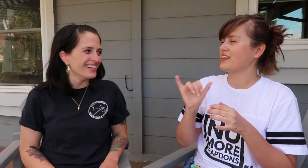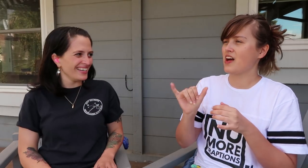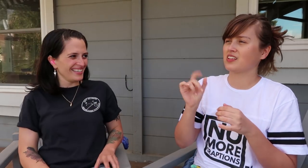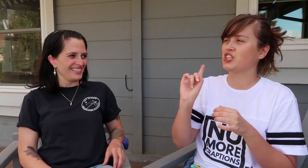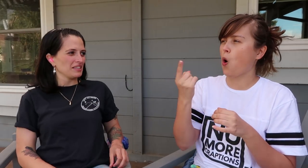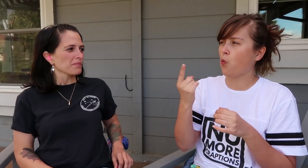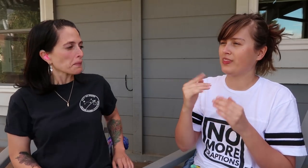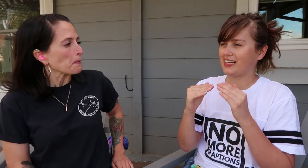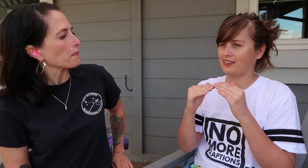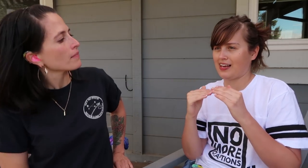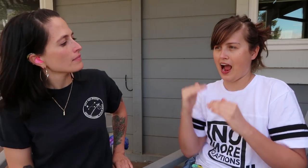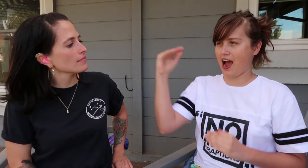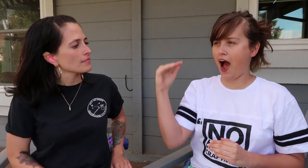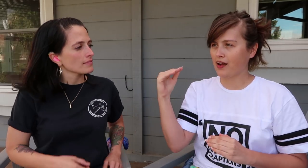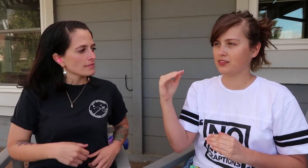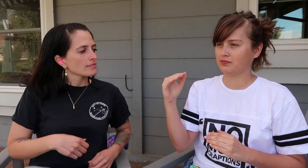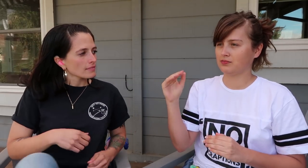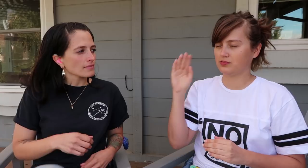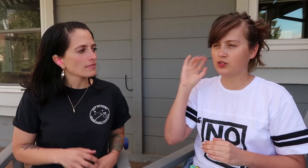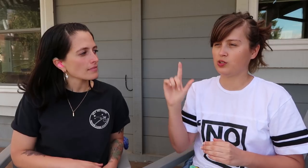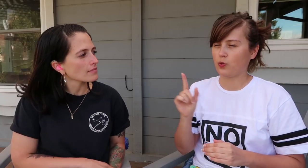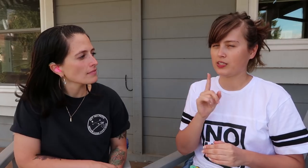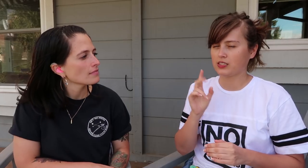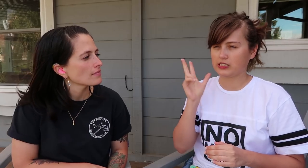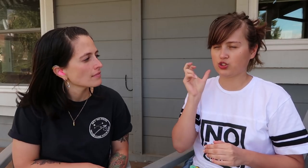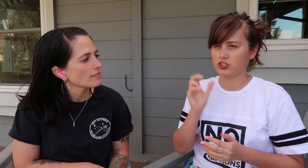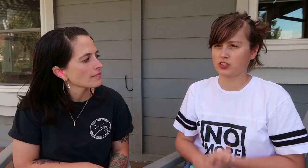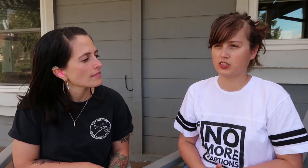That’s the only high pitched noise I can hear.